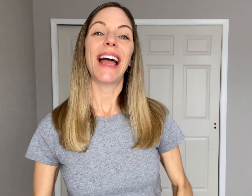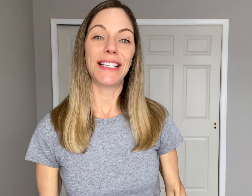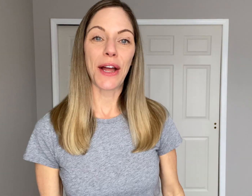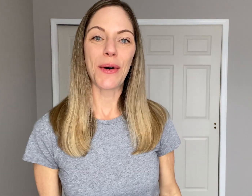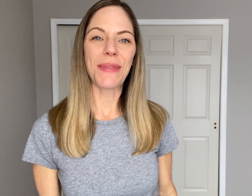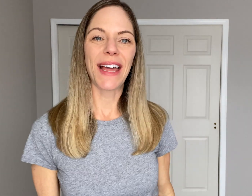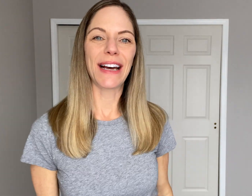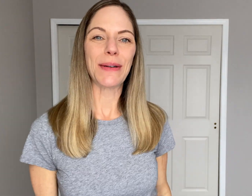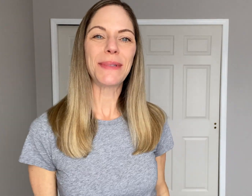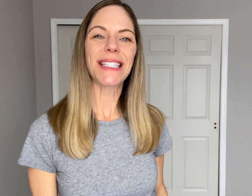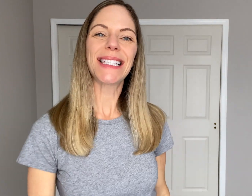and I hope that helps.